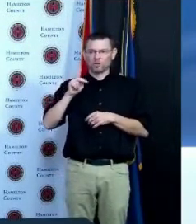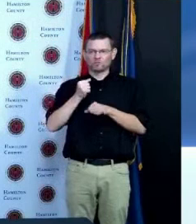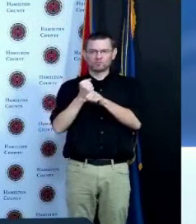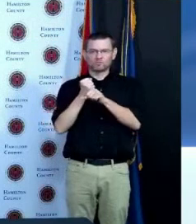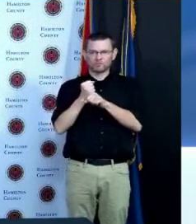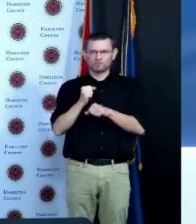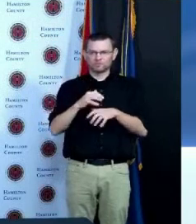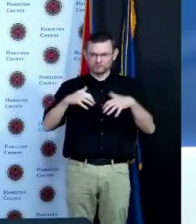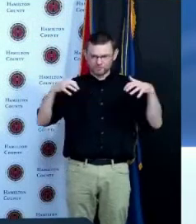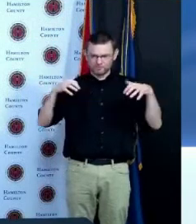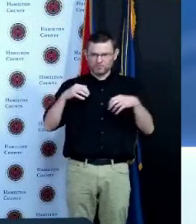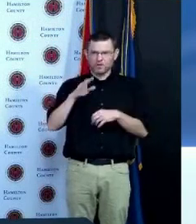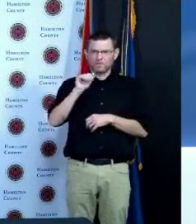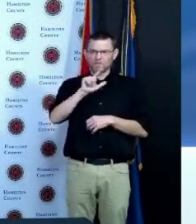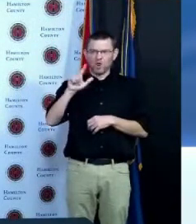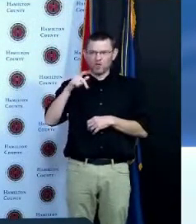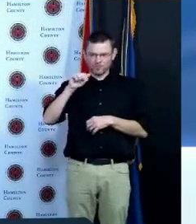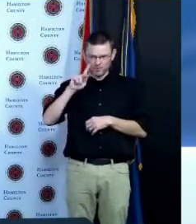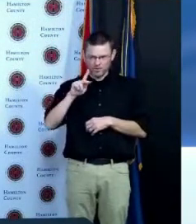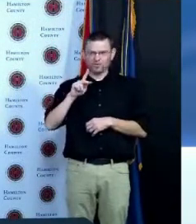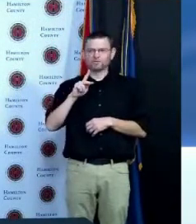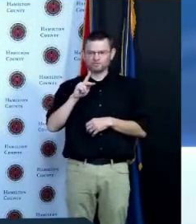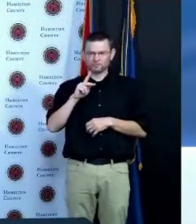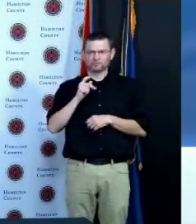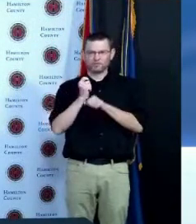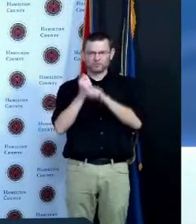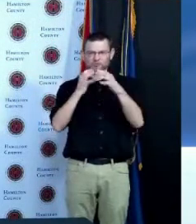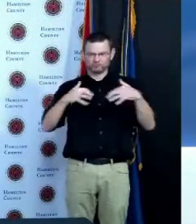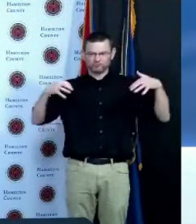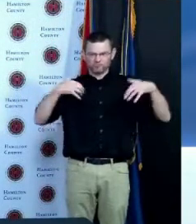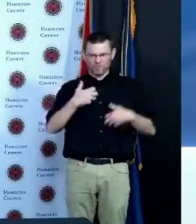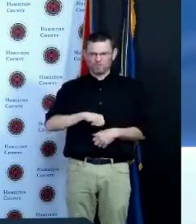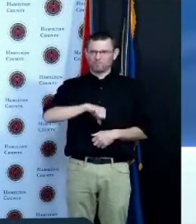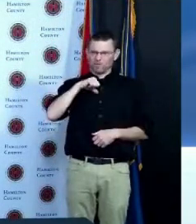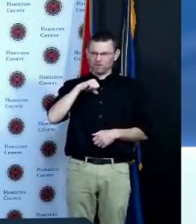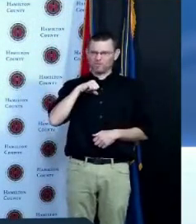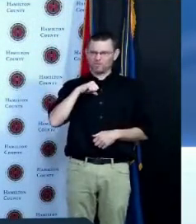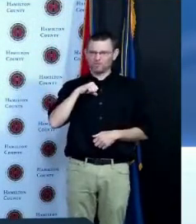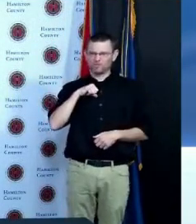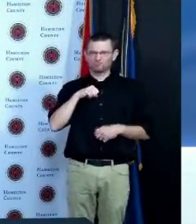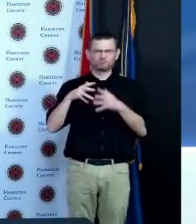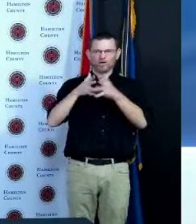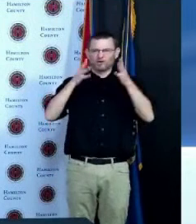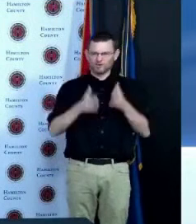must act like Americans as proud stallions in the high ranges of Wyoming scratching at a pale blue